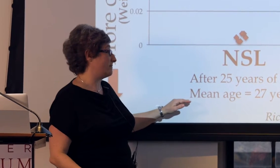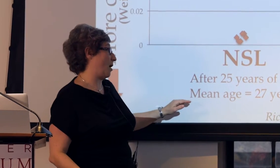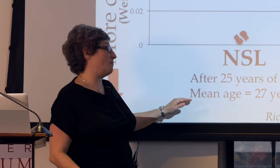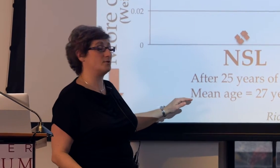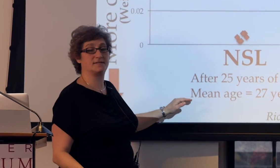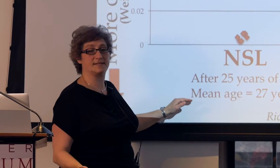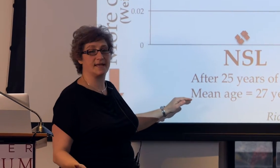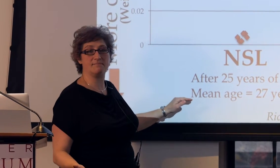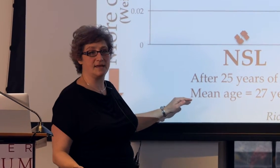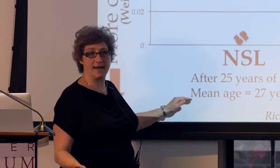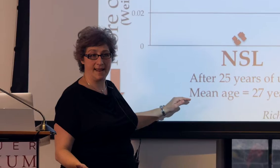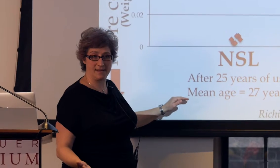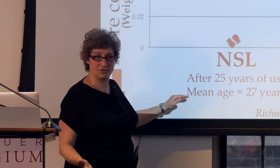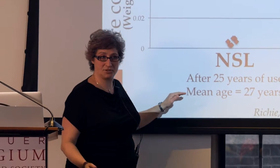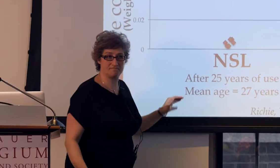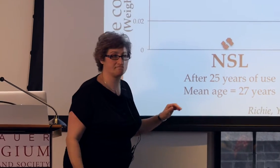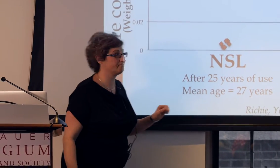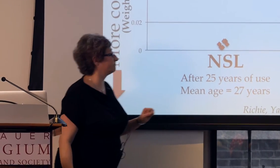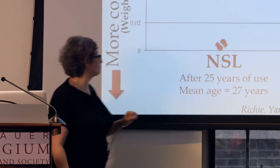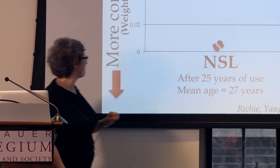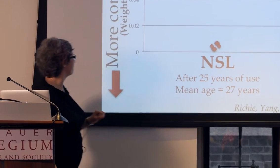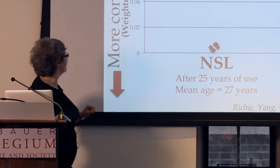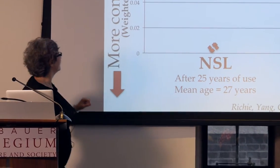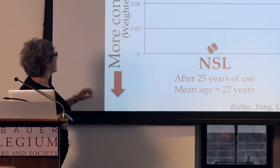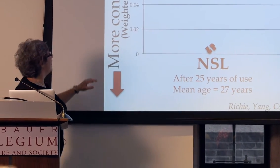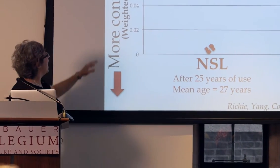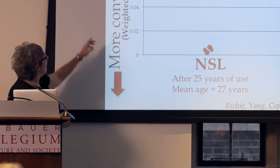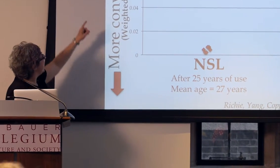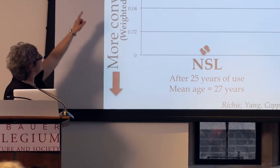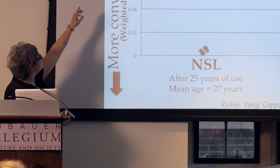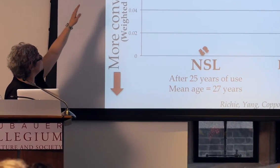almost the same in age, and what I'm showing you here